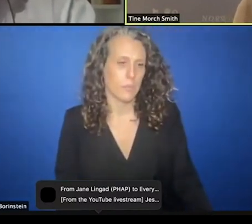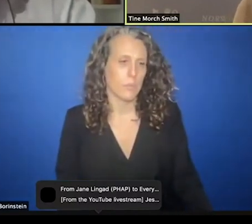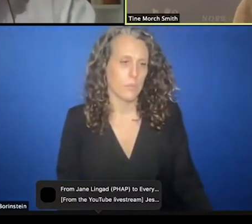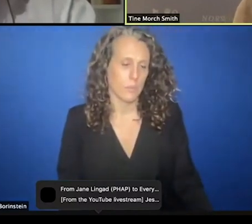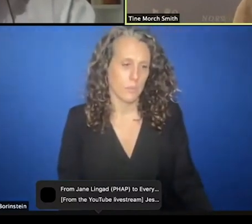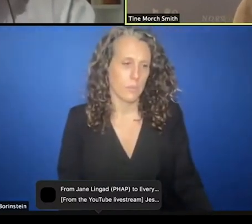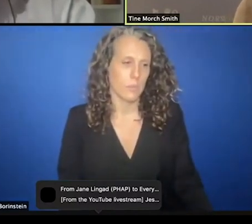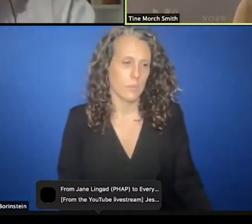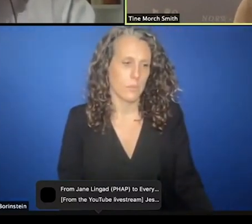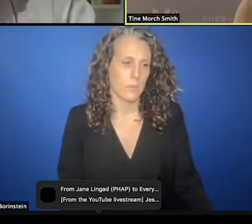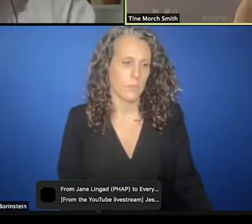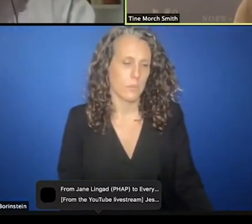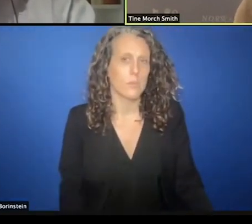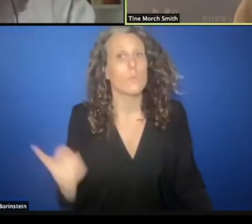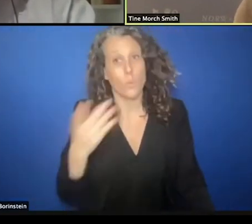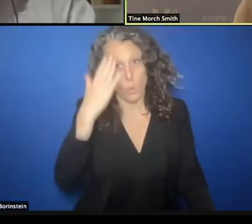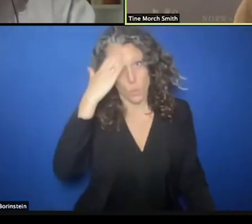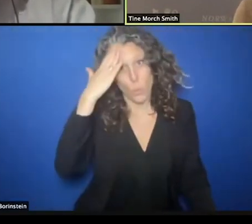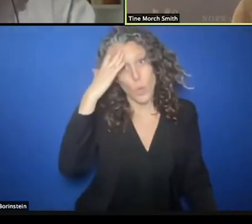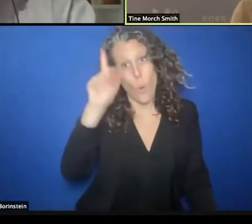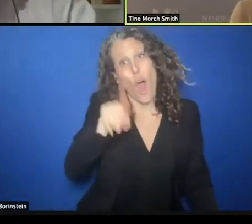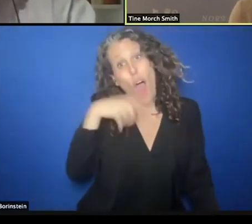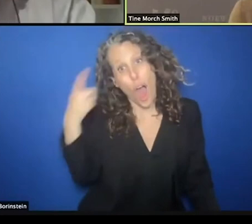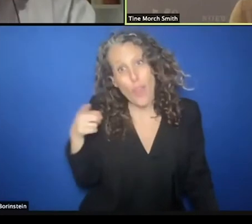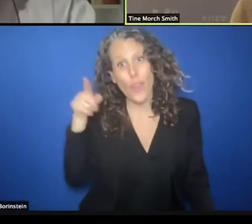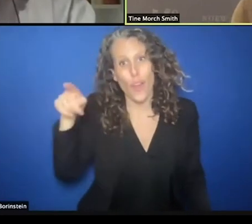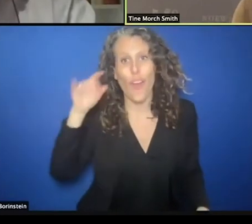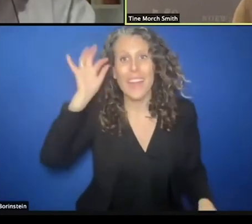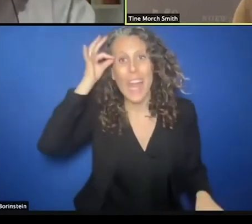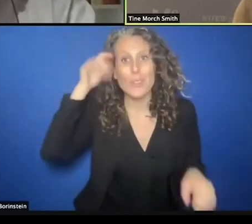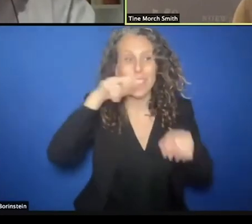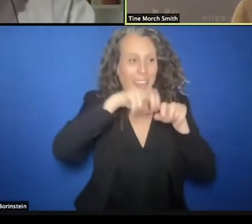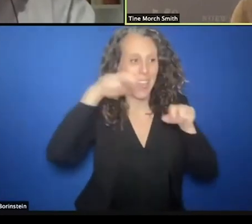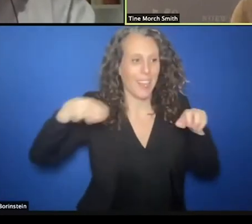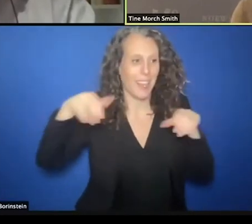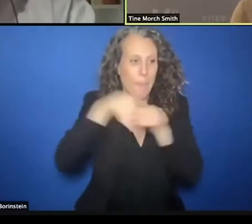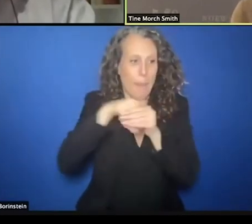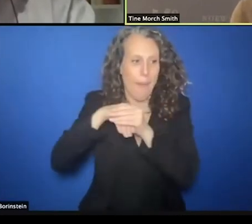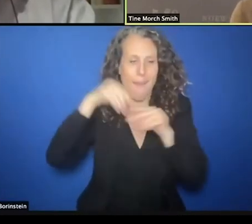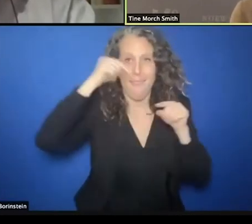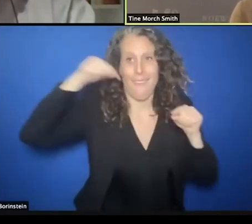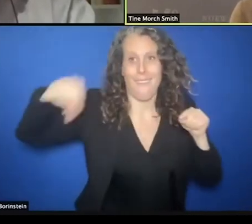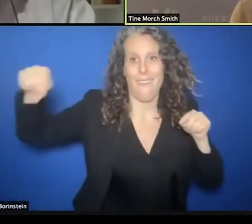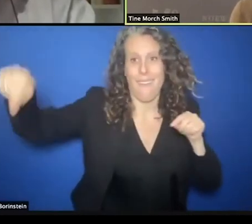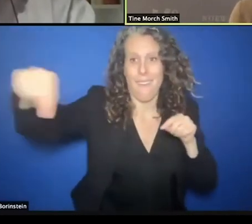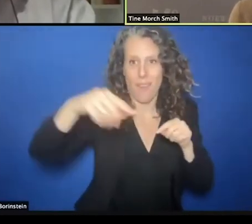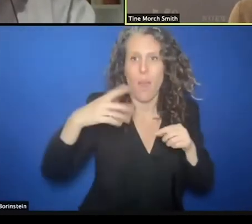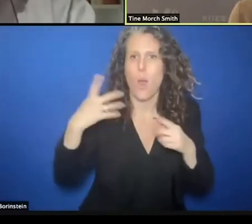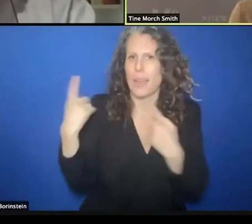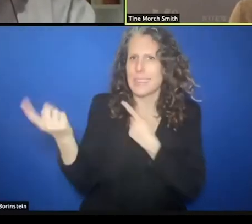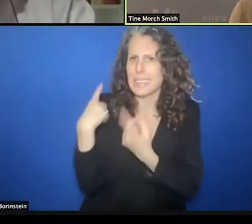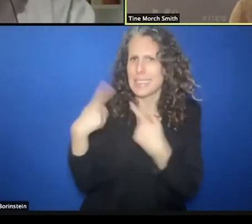other security council members well, what their priorities are and where we have common interests.